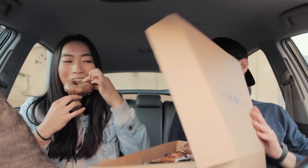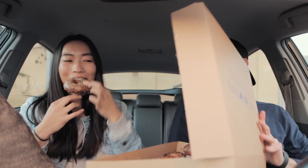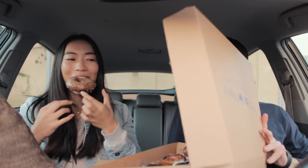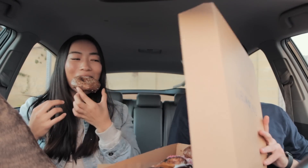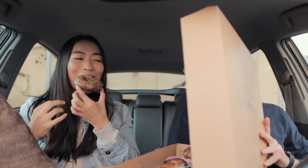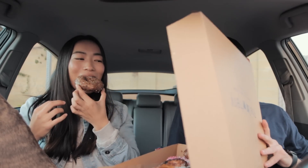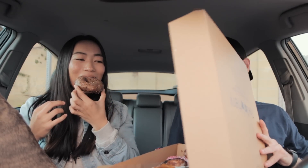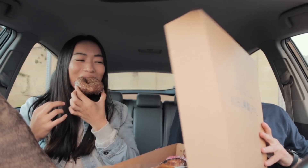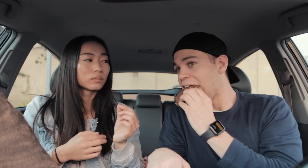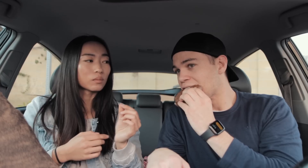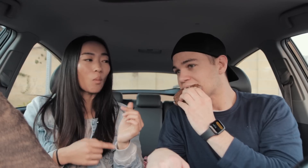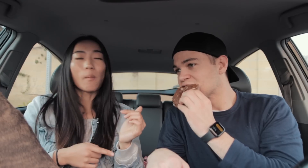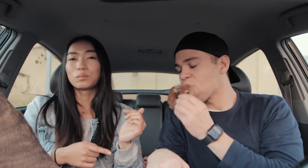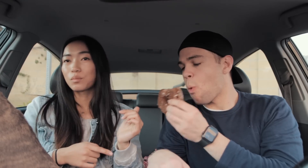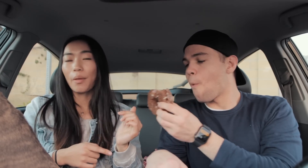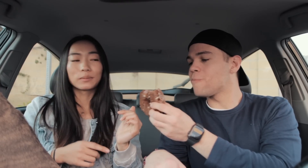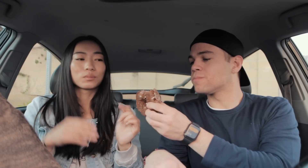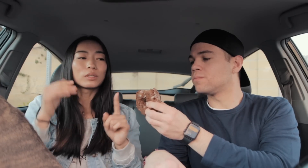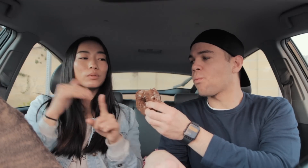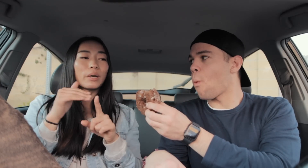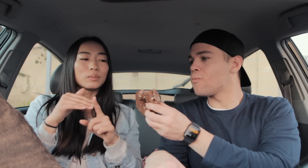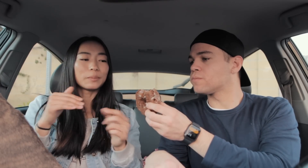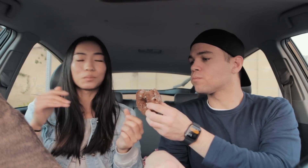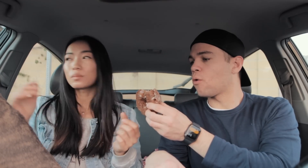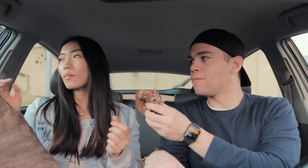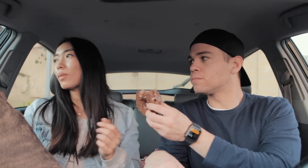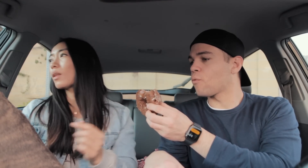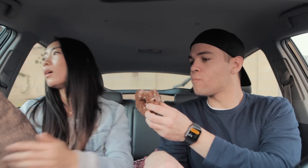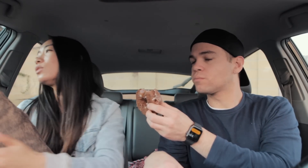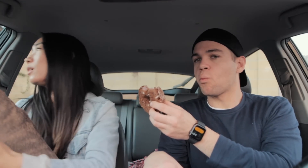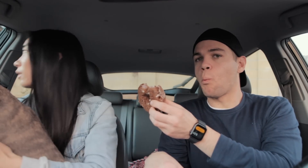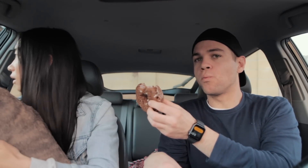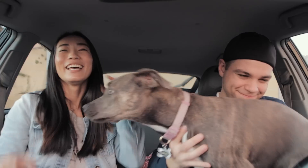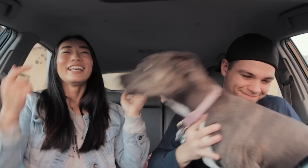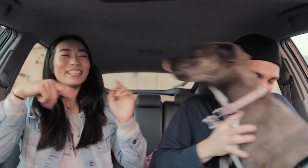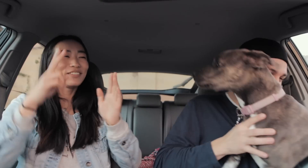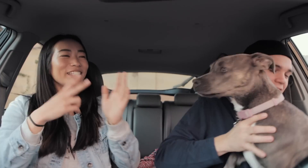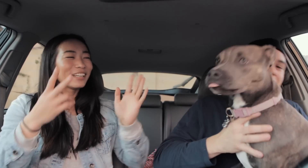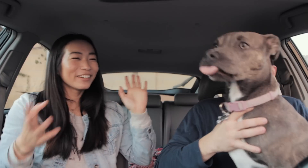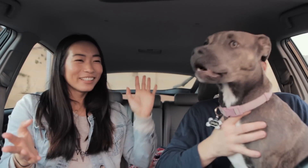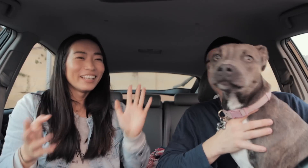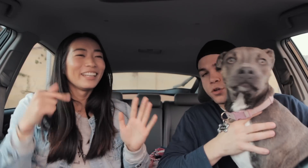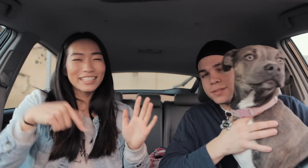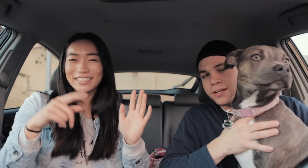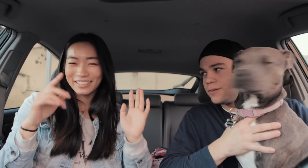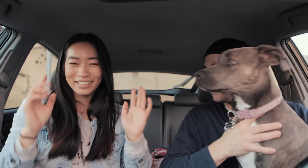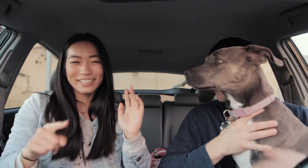*Java making noise* mmm this reminds me *whining* E: Java this video R: calm down